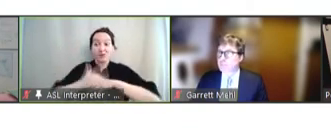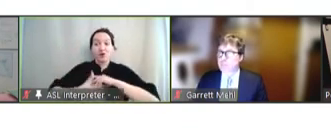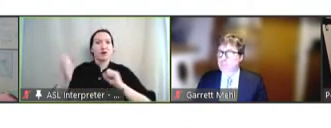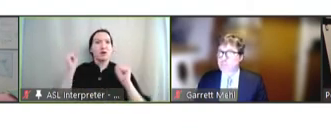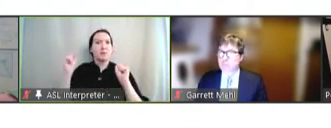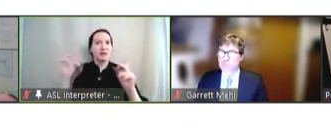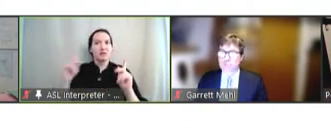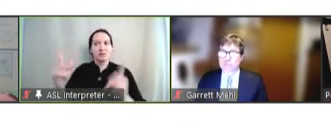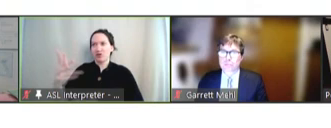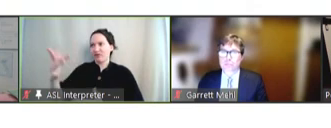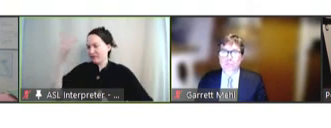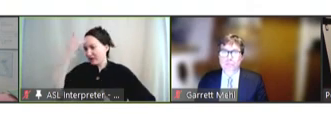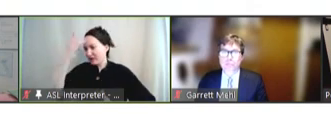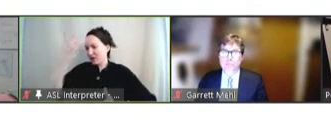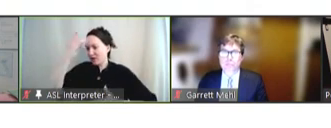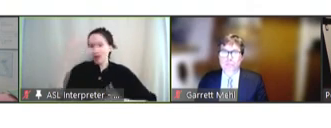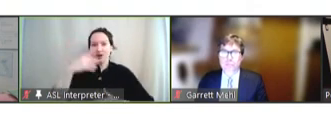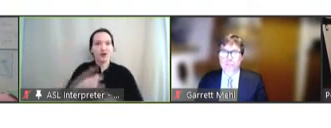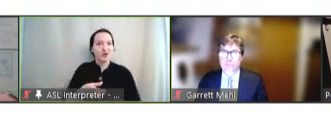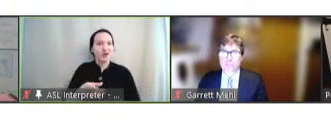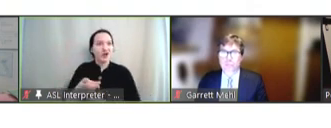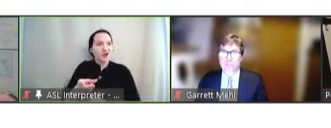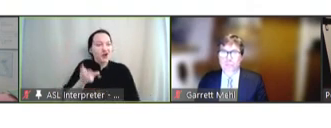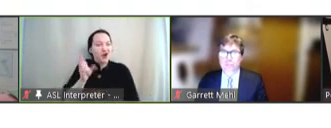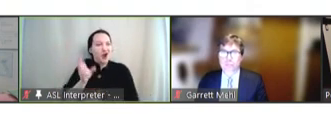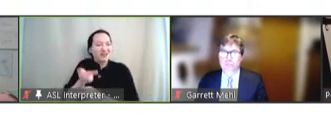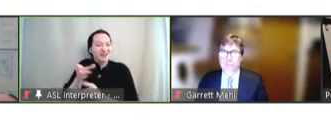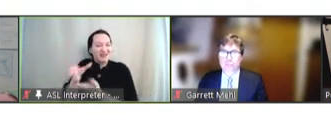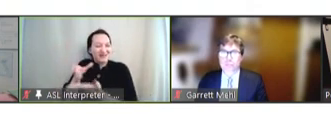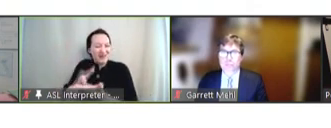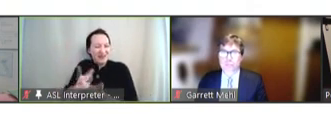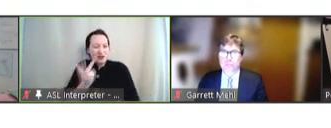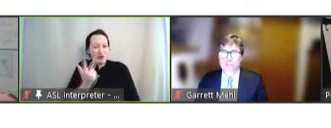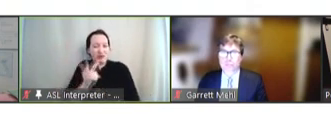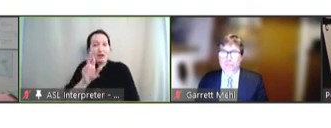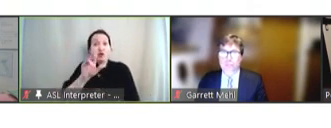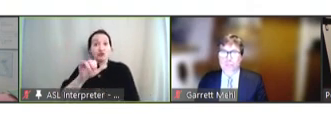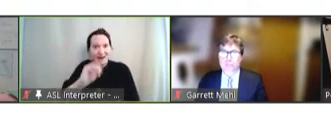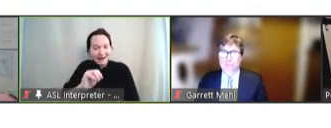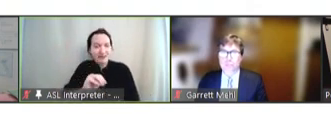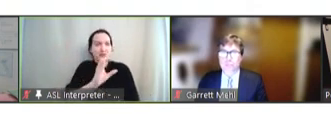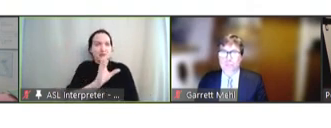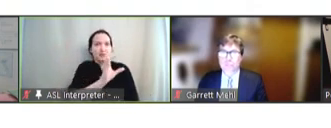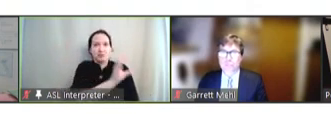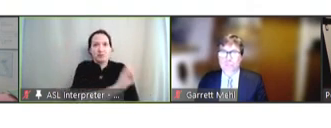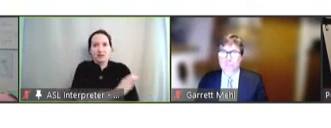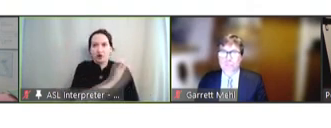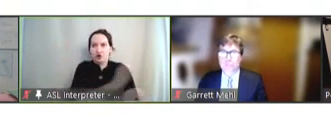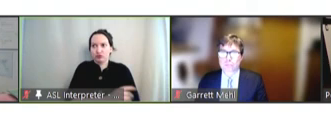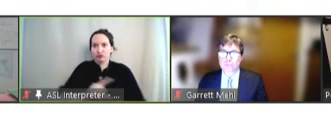it's getting harder and harder to do Phase 3 randomized clinical trials. So, for instance,